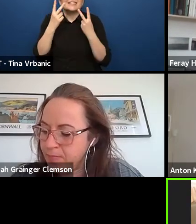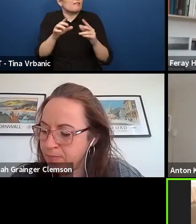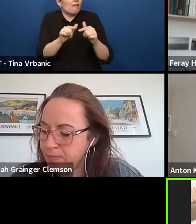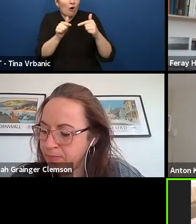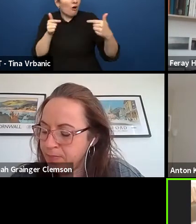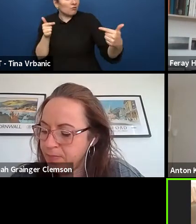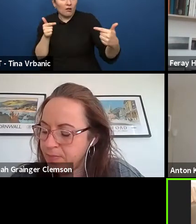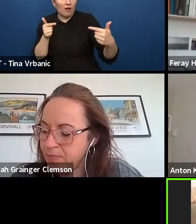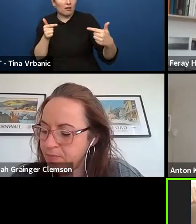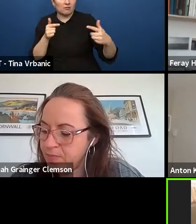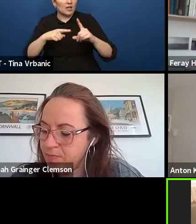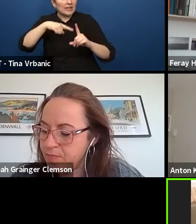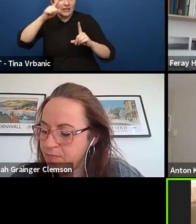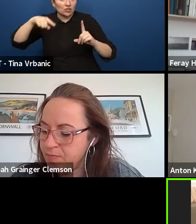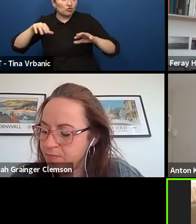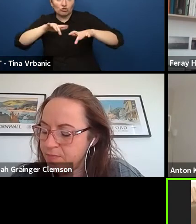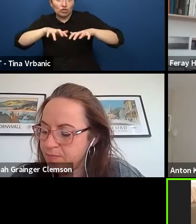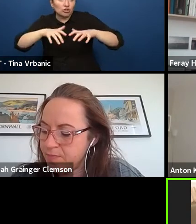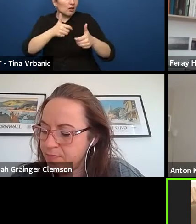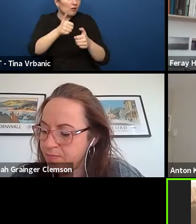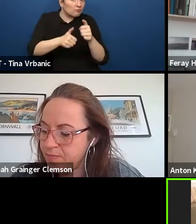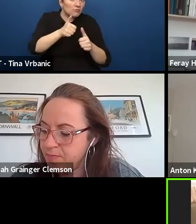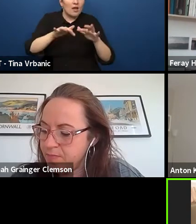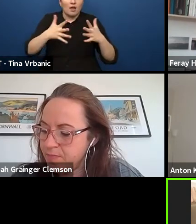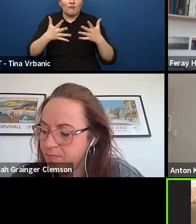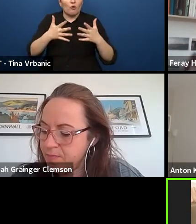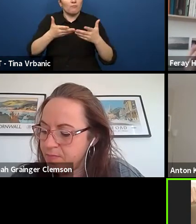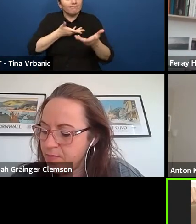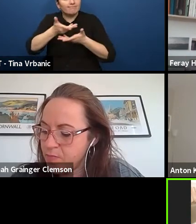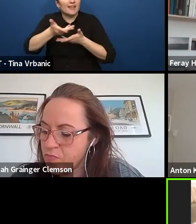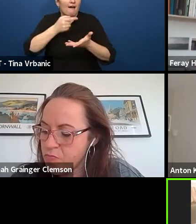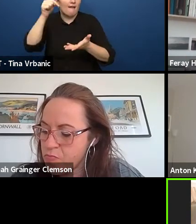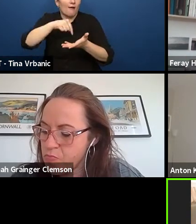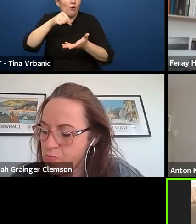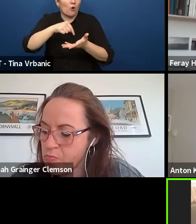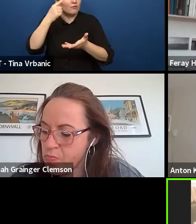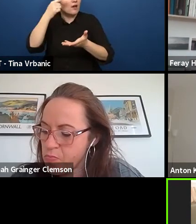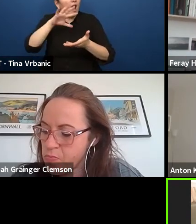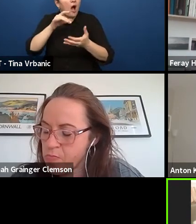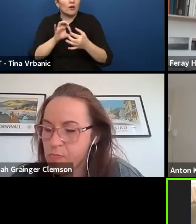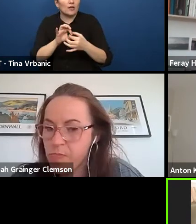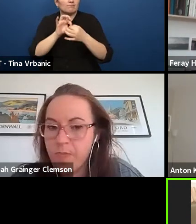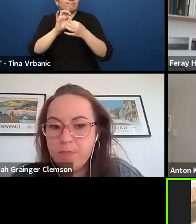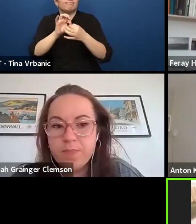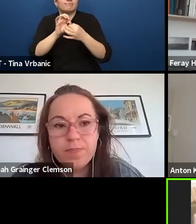to set this dialogue. In our experience, in the teen process, we had a lot of dialogues